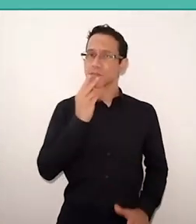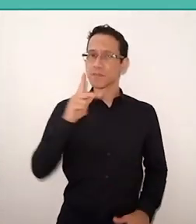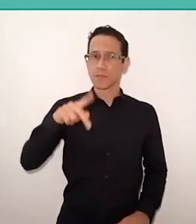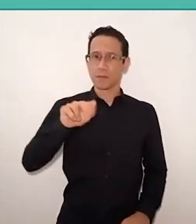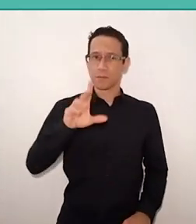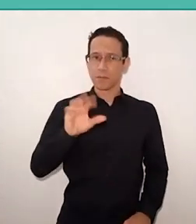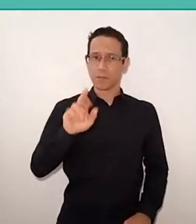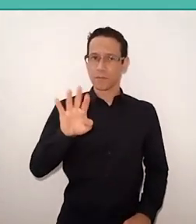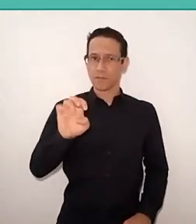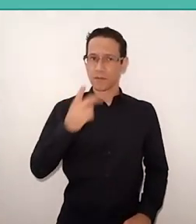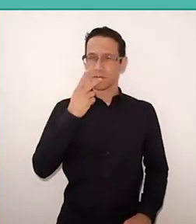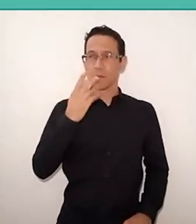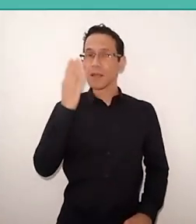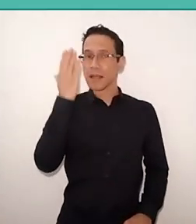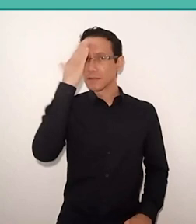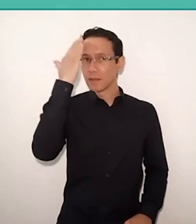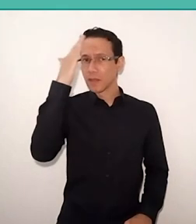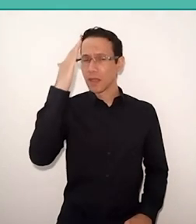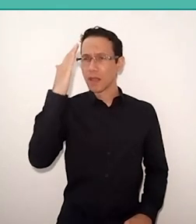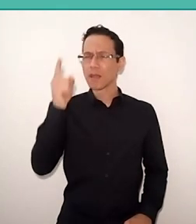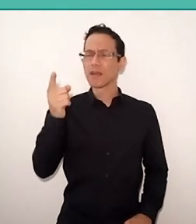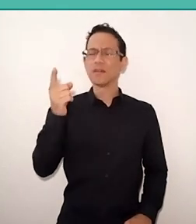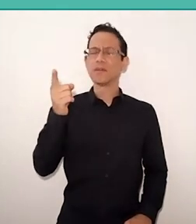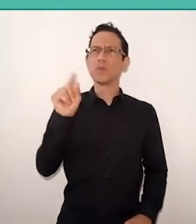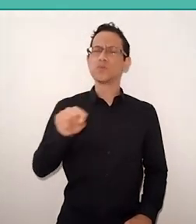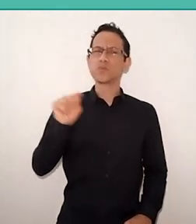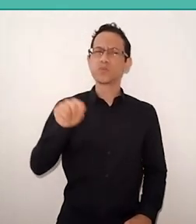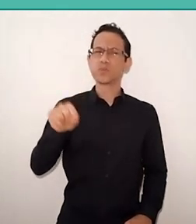try to understand what the pain was, what was the suffering of the other